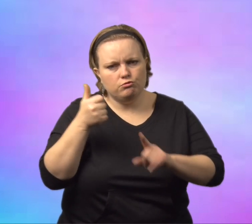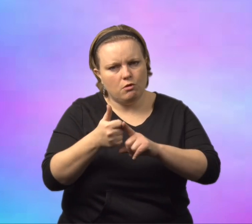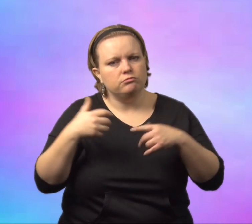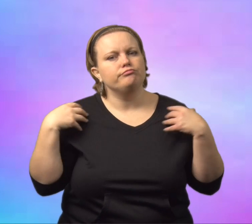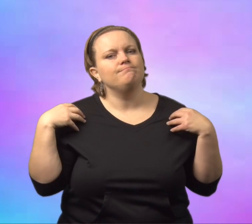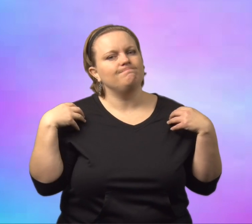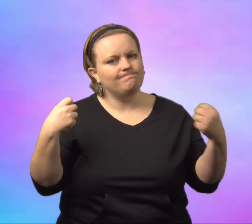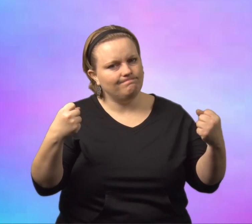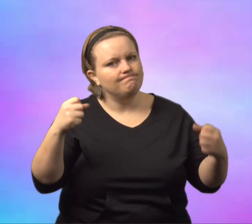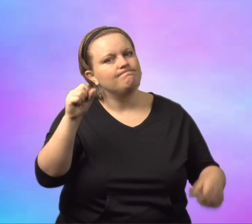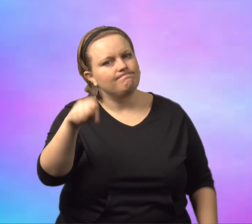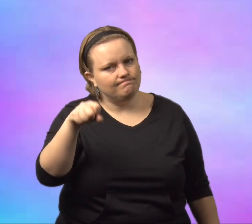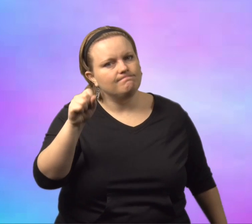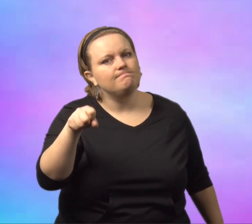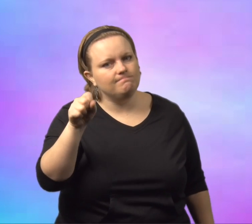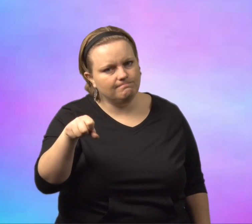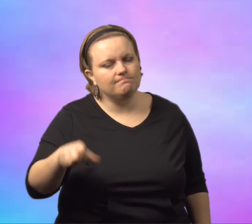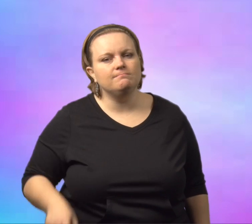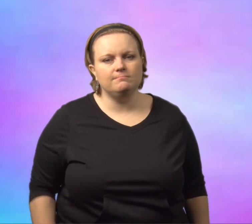She knew she could do it. She was courageous.